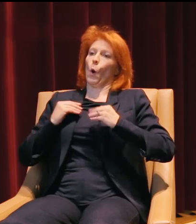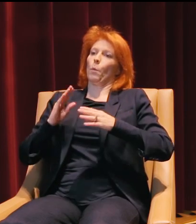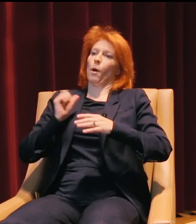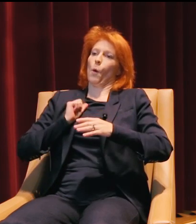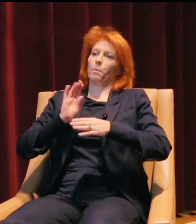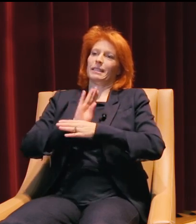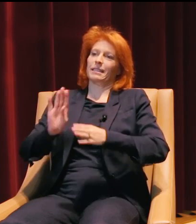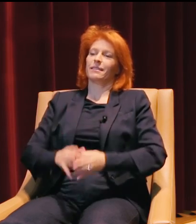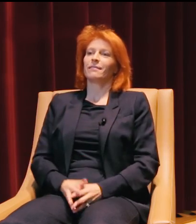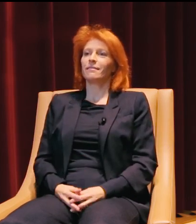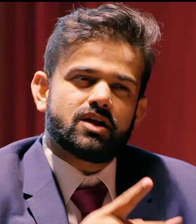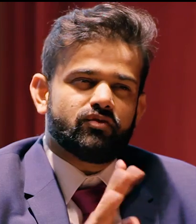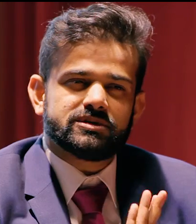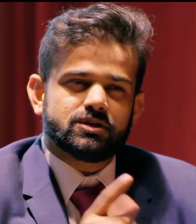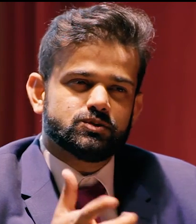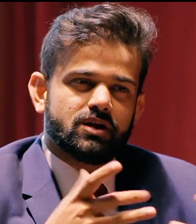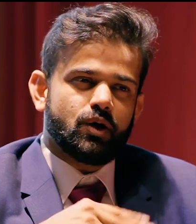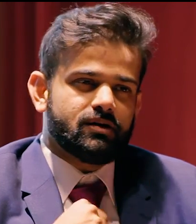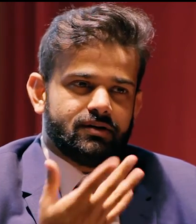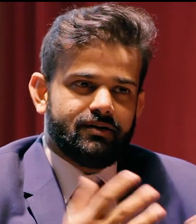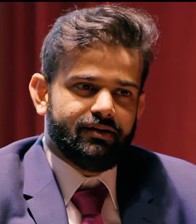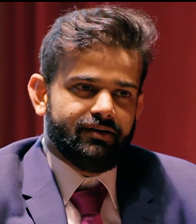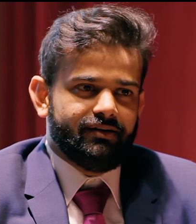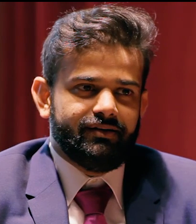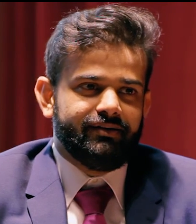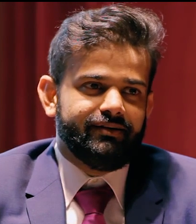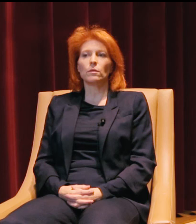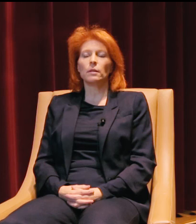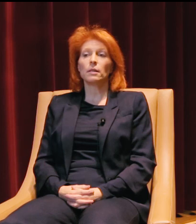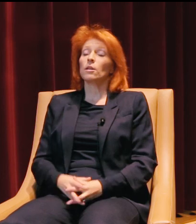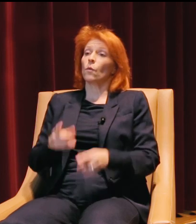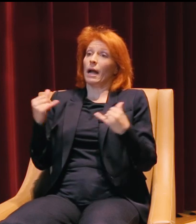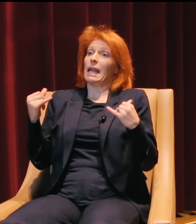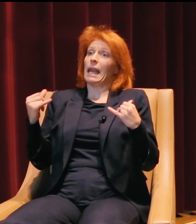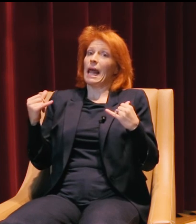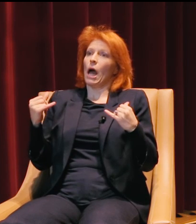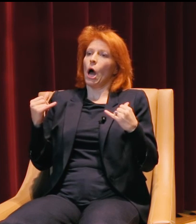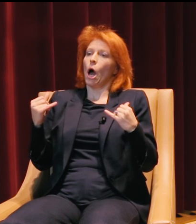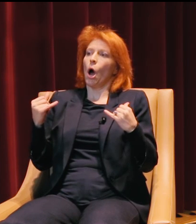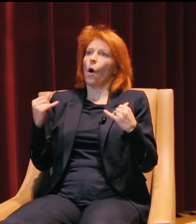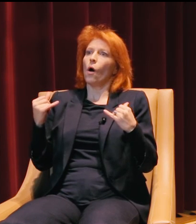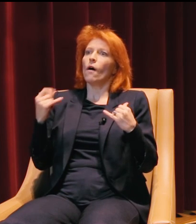That's the plan. What kind of business are you wanting to own? Right now there's a lot of traction with Milestone,